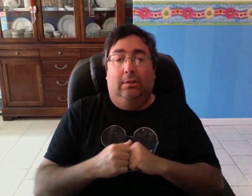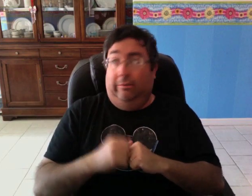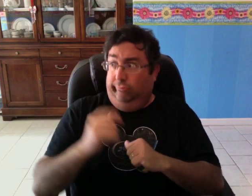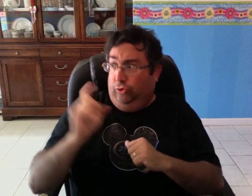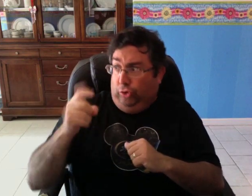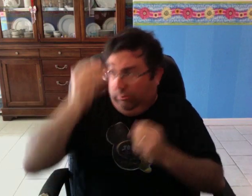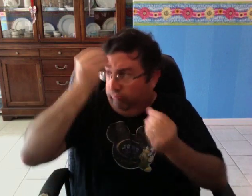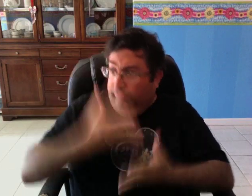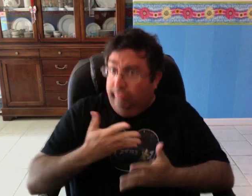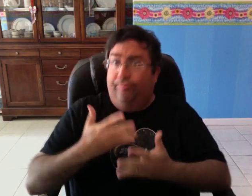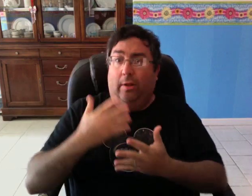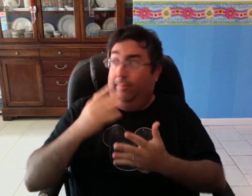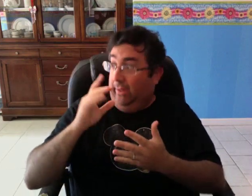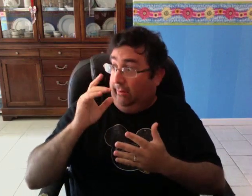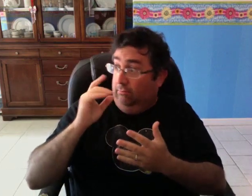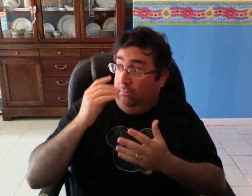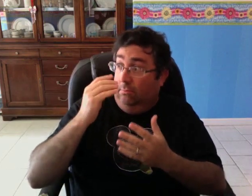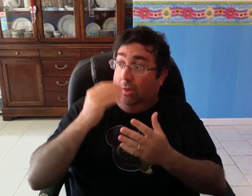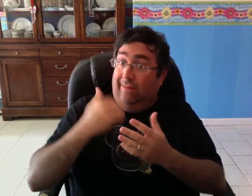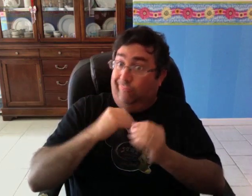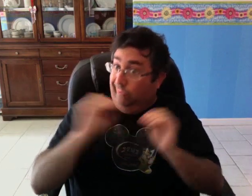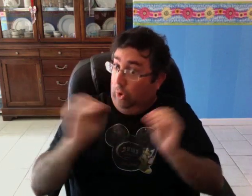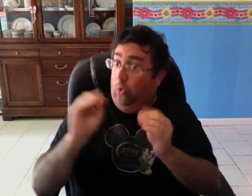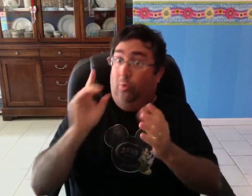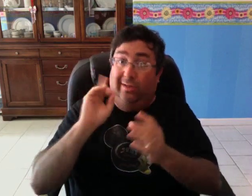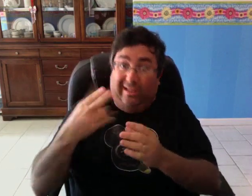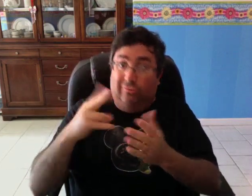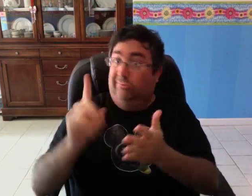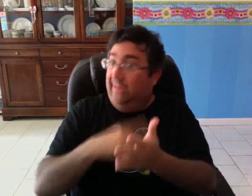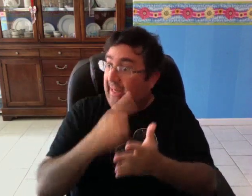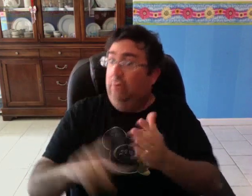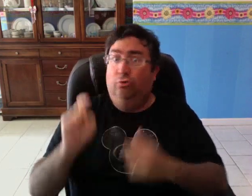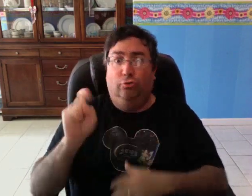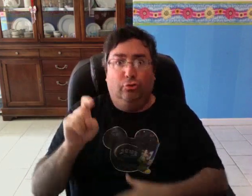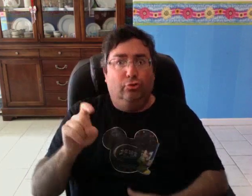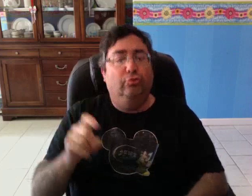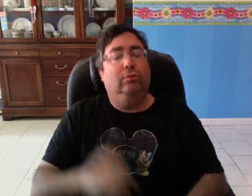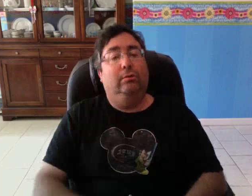My teacher should have informed me that DH had been cancelled.